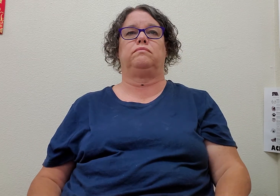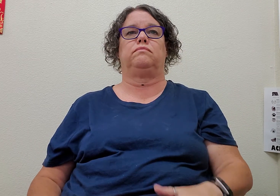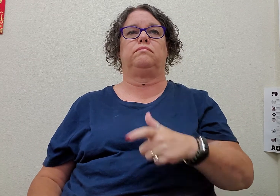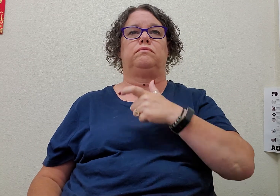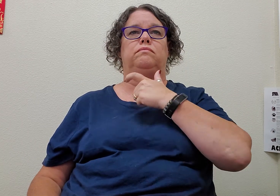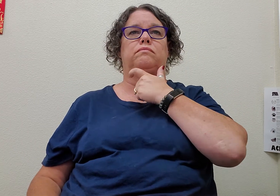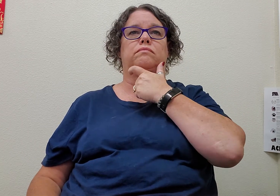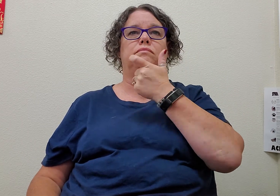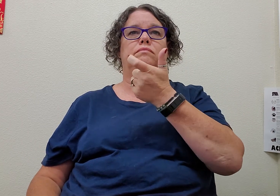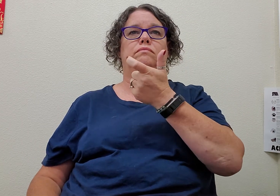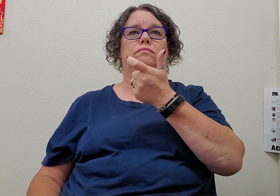watch